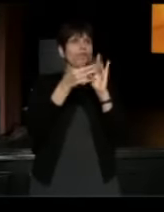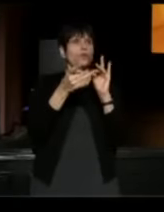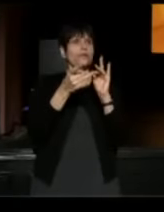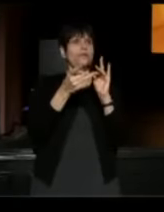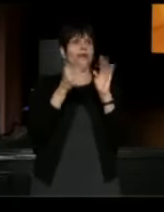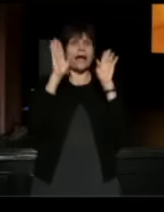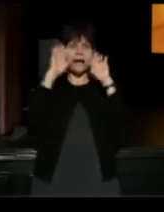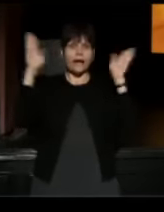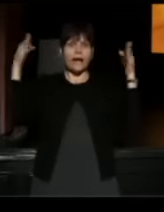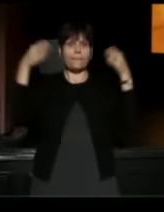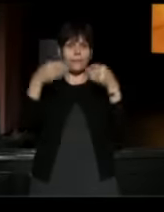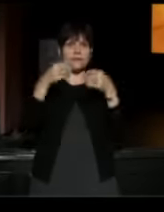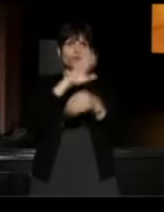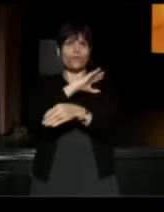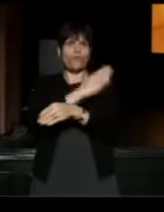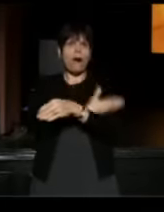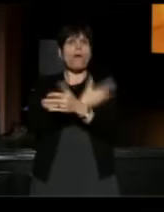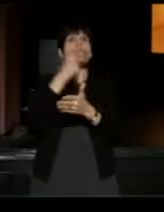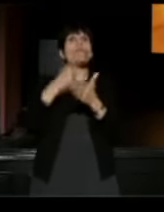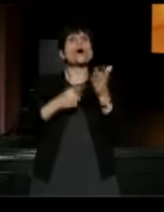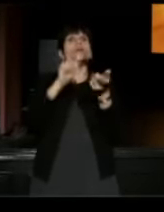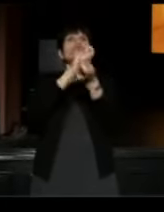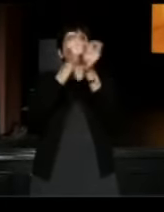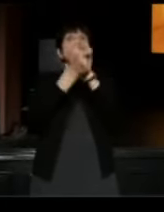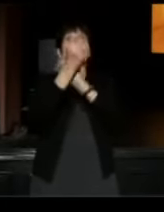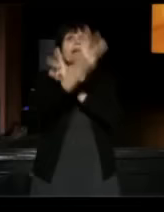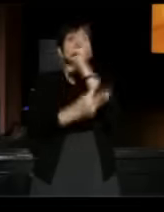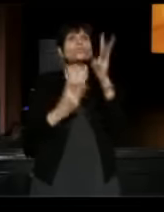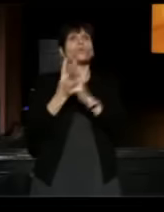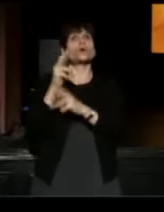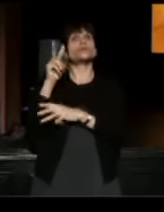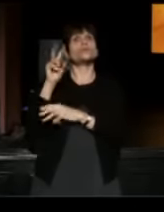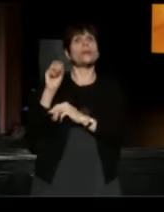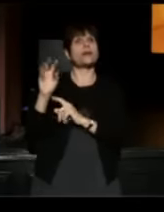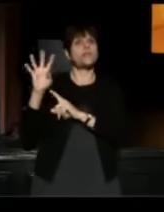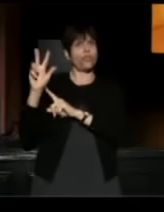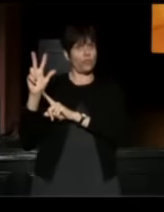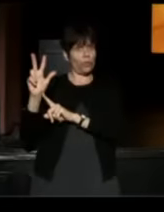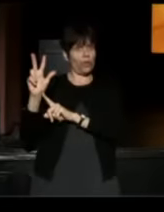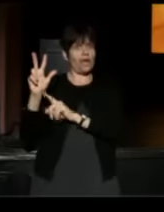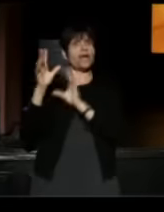Since it's founding in 2003, StoryCorps has recorded over 50,000